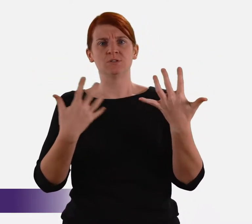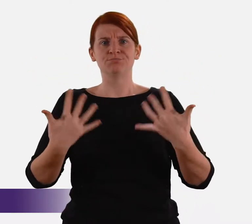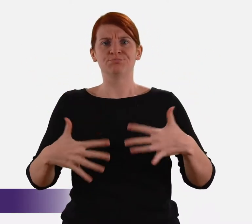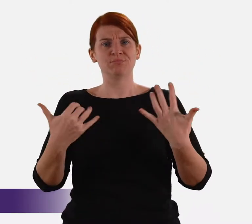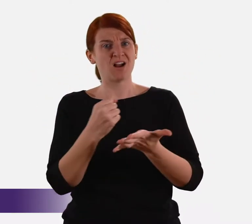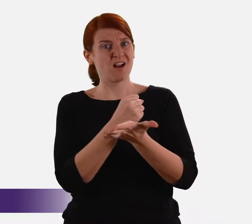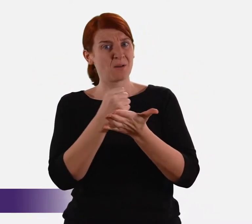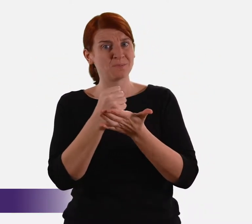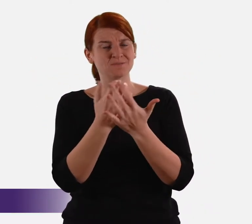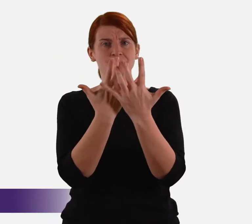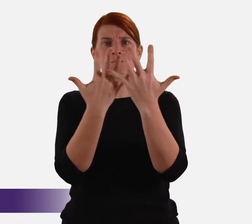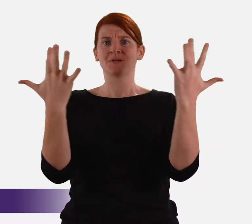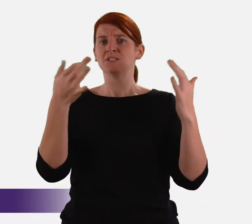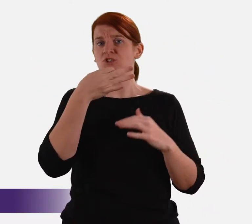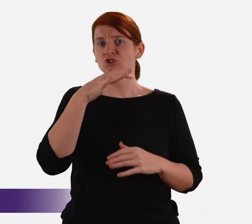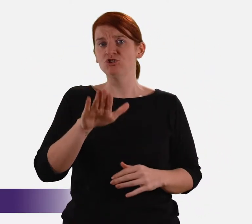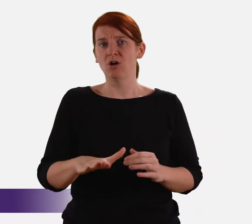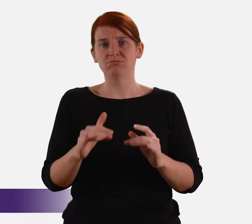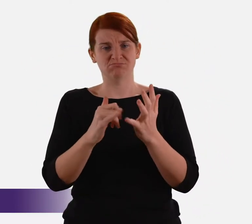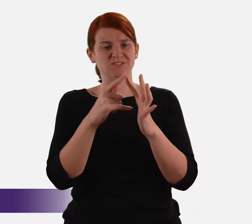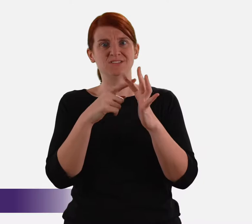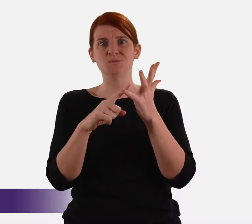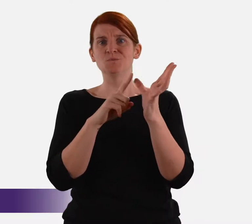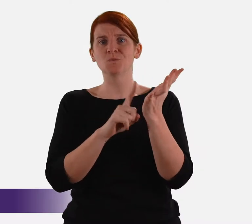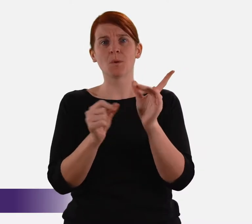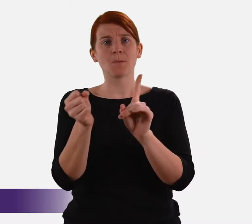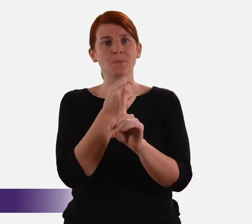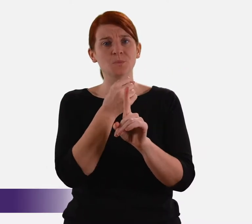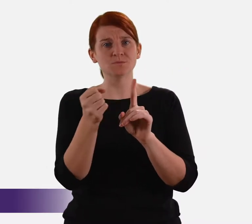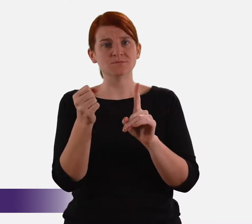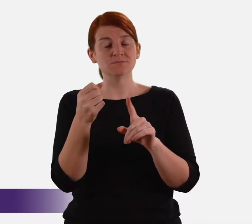to acknowledge the astonishing extent of child sexual abuse